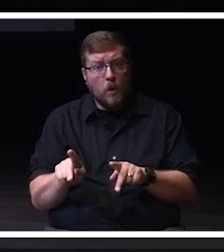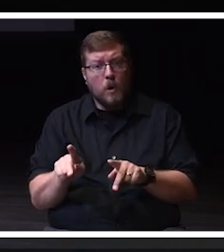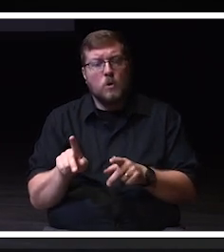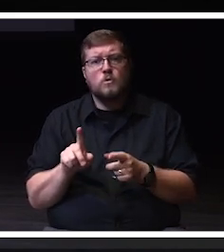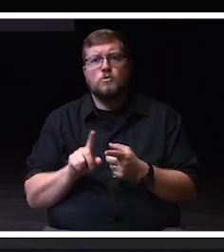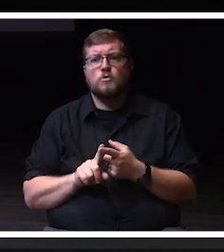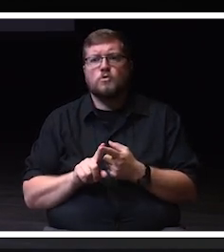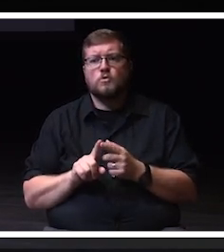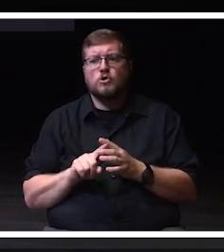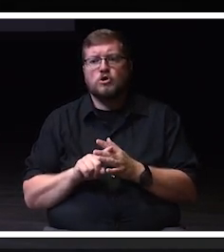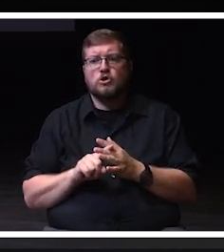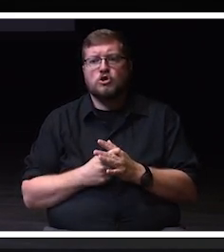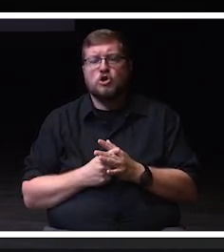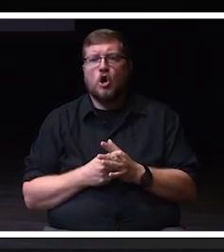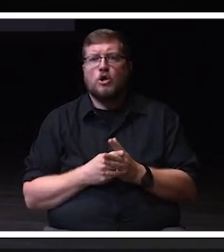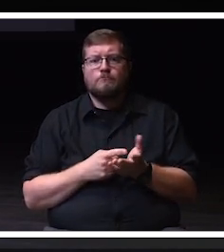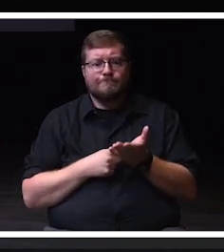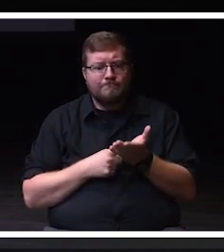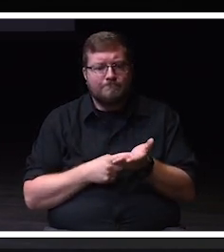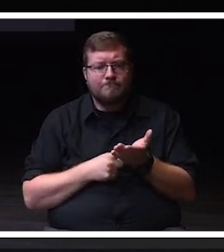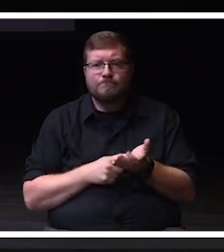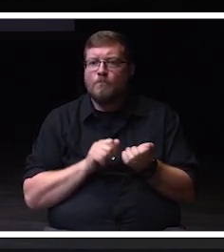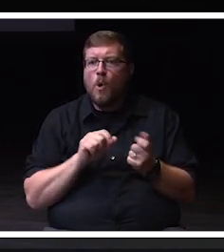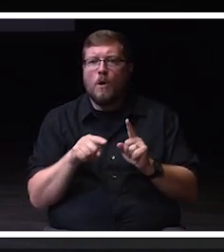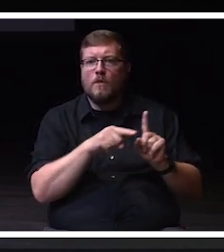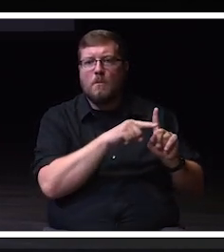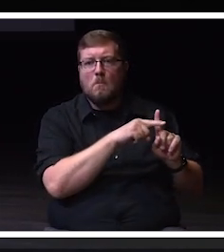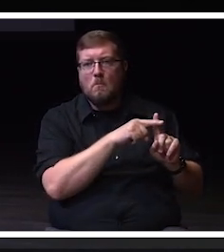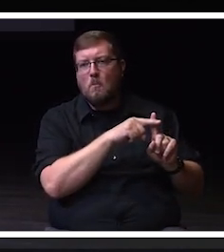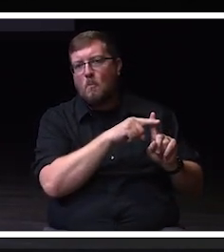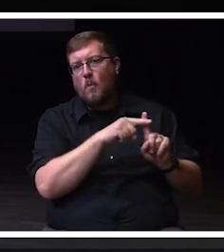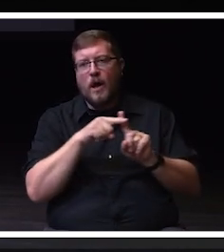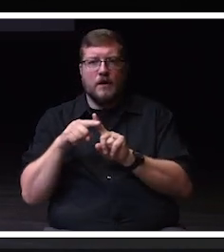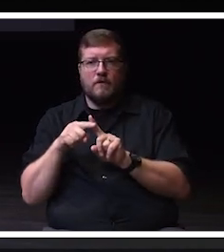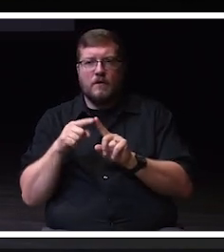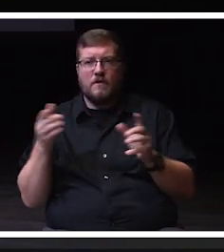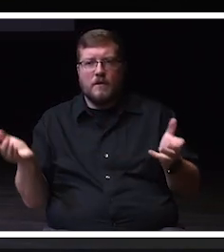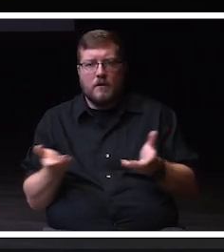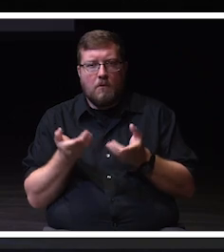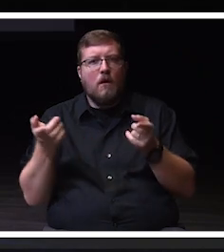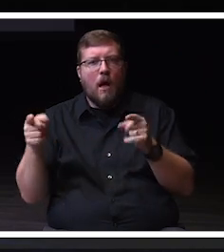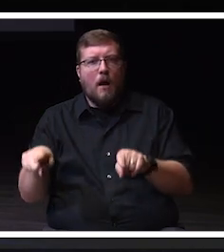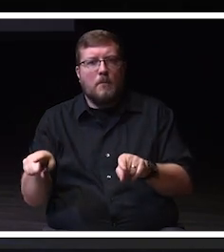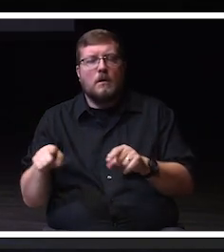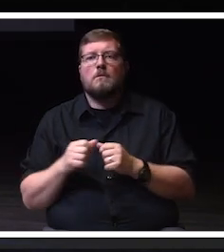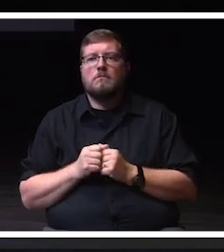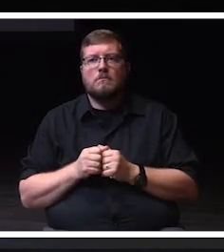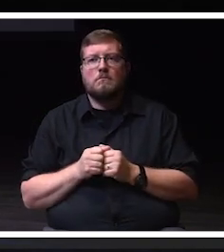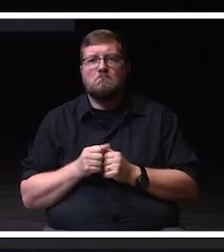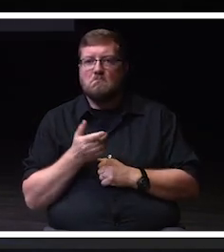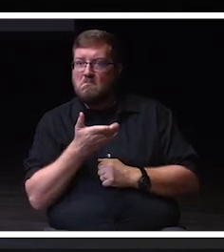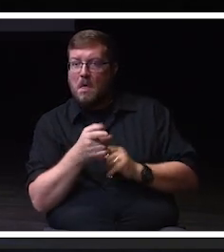the good news that has happened at our institution. That keeps us vibrant and focused.